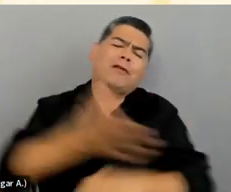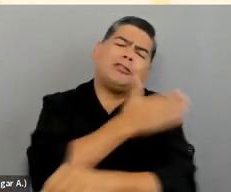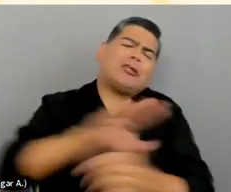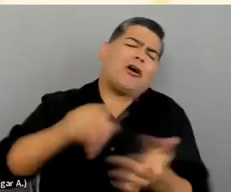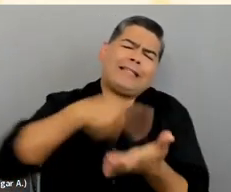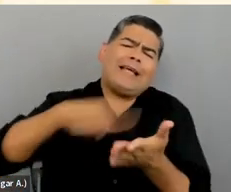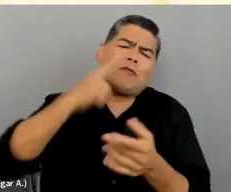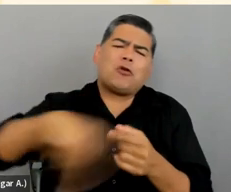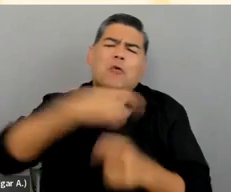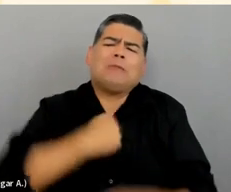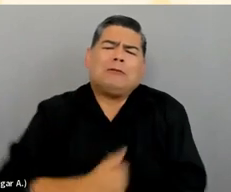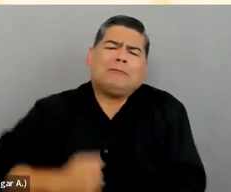I wasn't planning on technology.